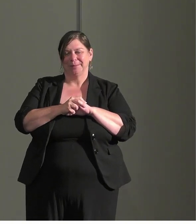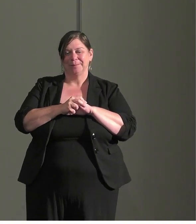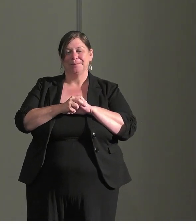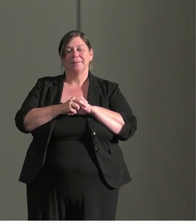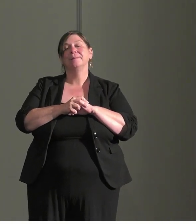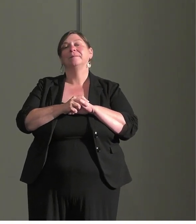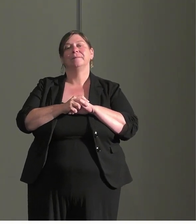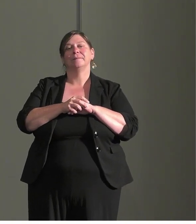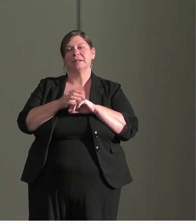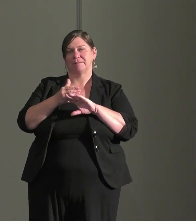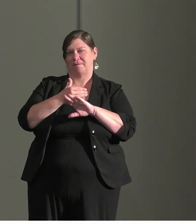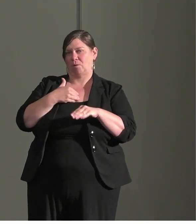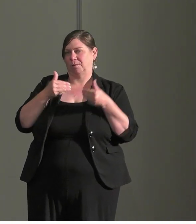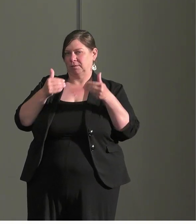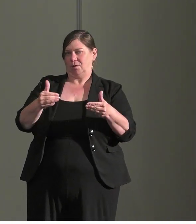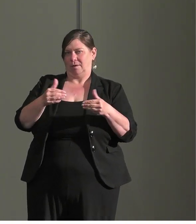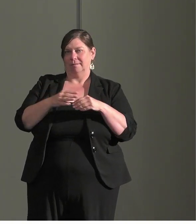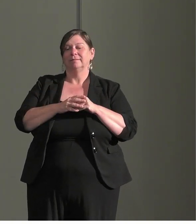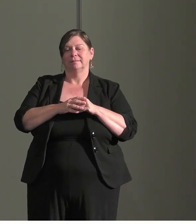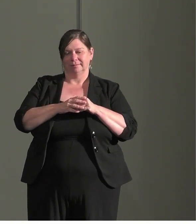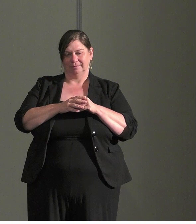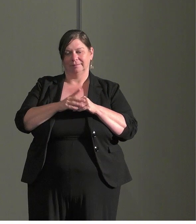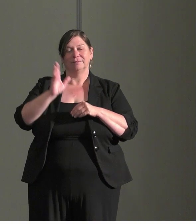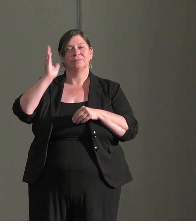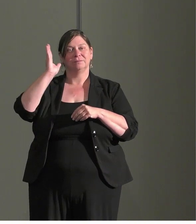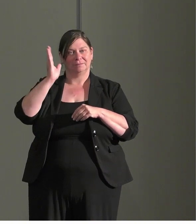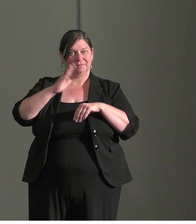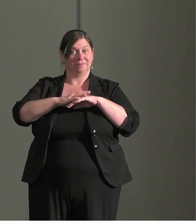And right before we get started we have the presentation online. You